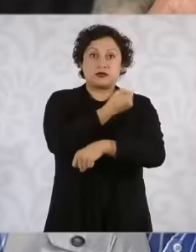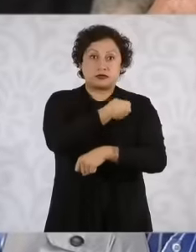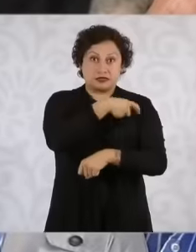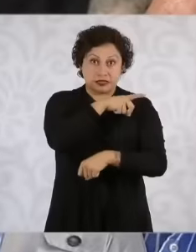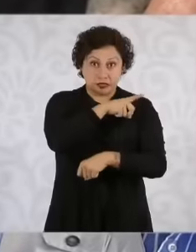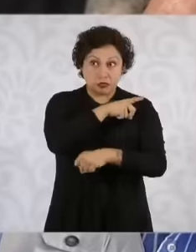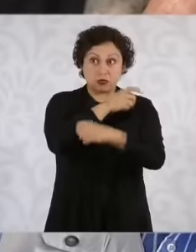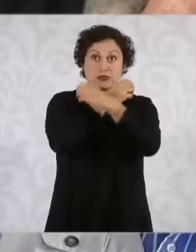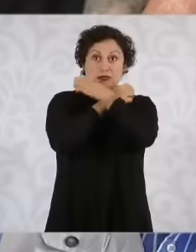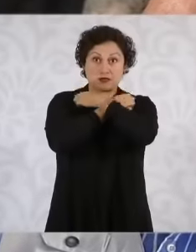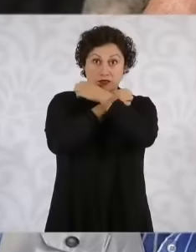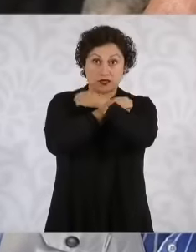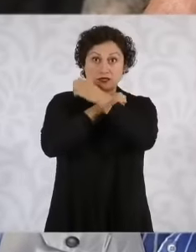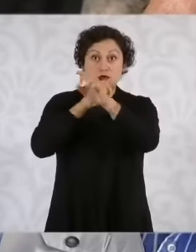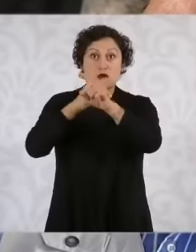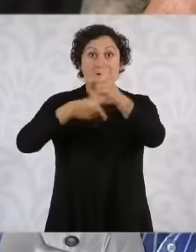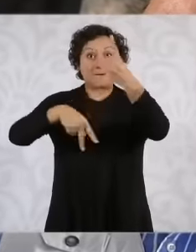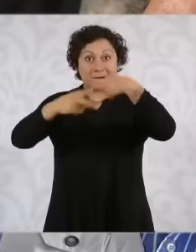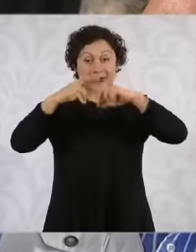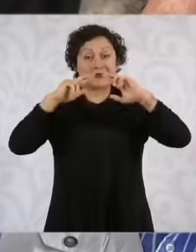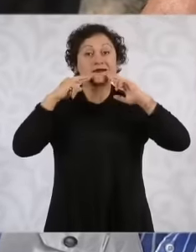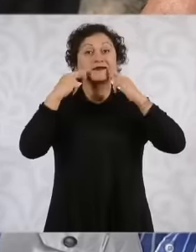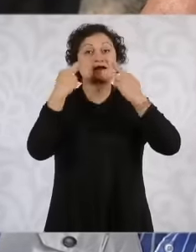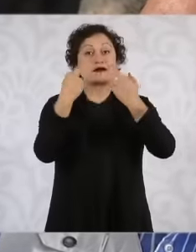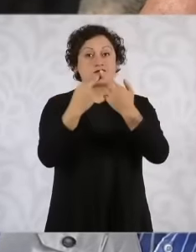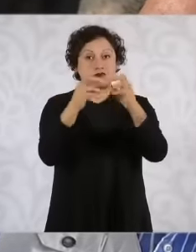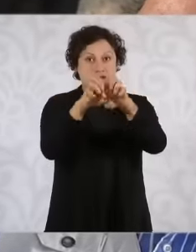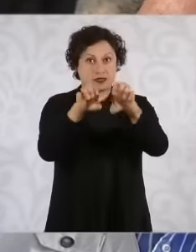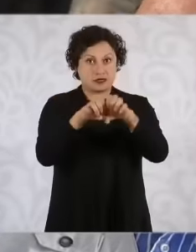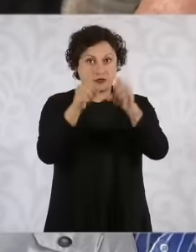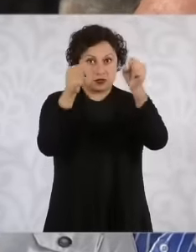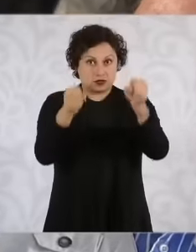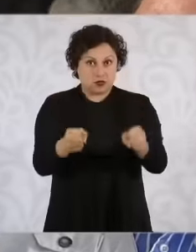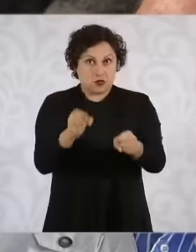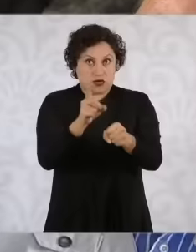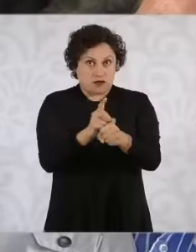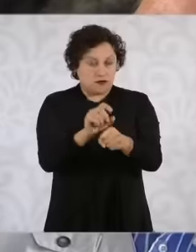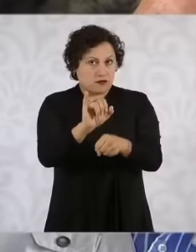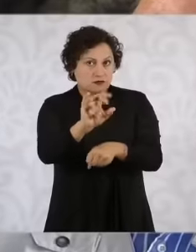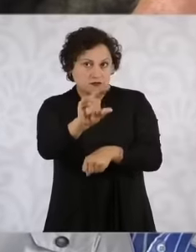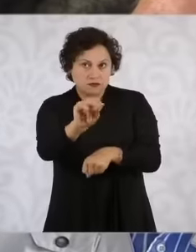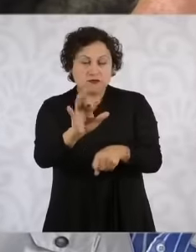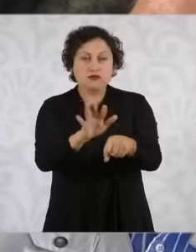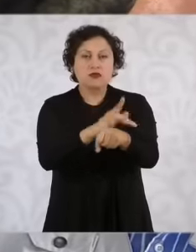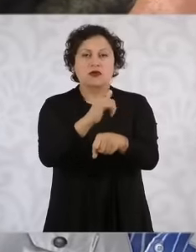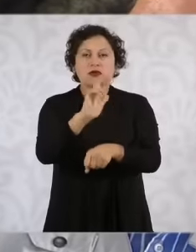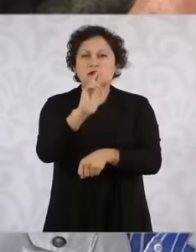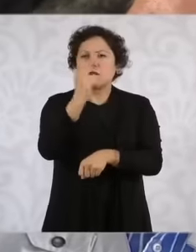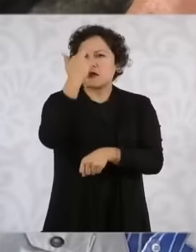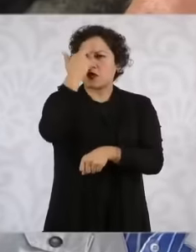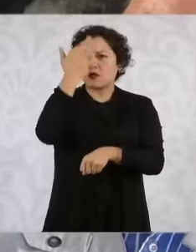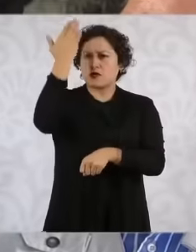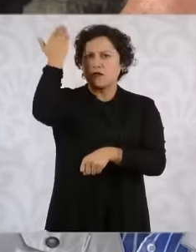the cabinet meetings that I remember that at the beginning the president offered that